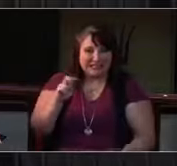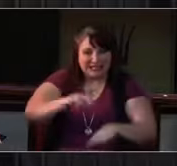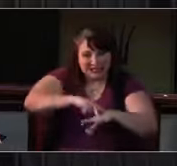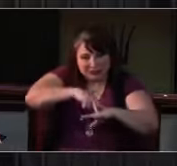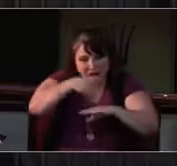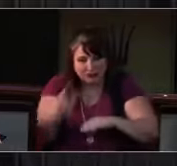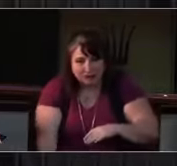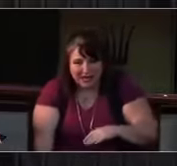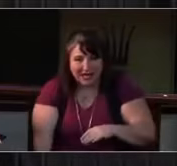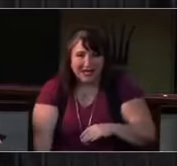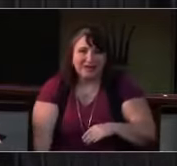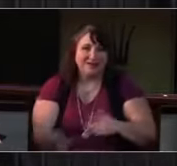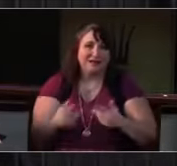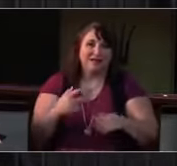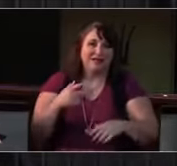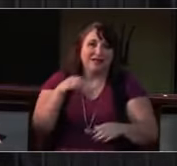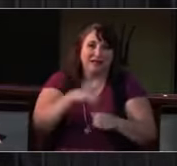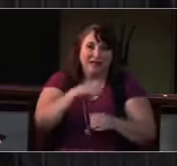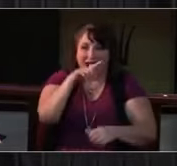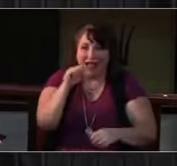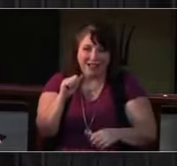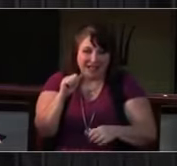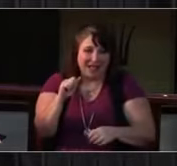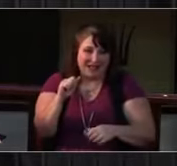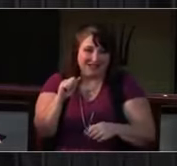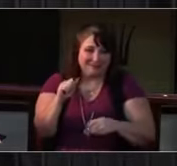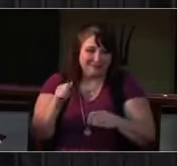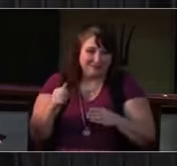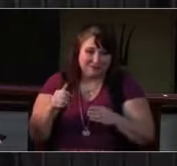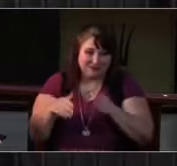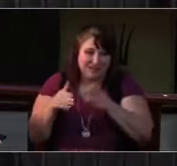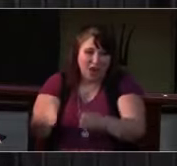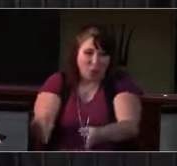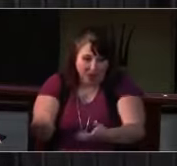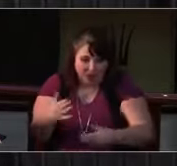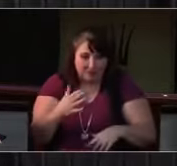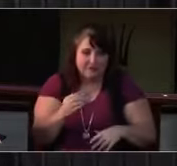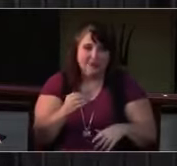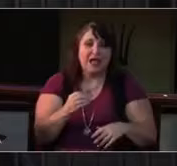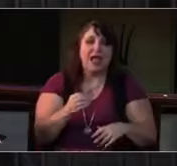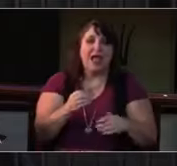We also want to lift up prayers of thanks. Raffy, who is an essential worker,